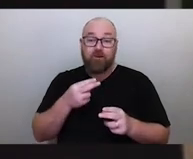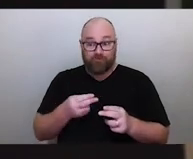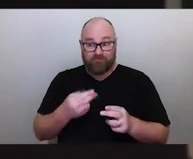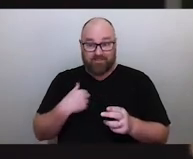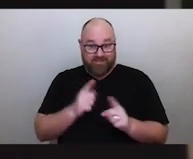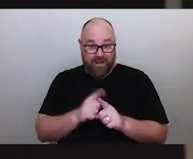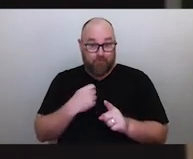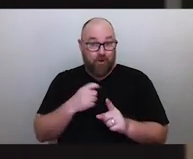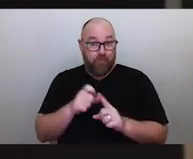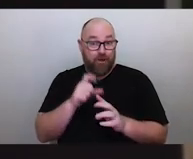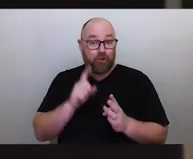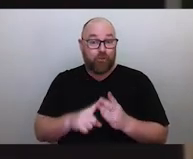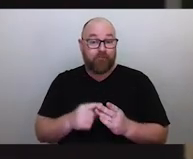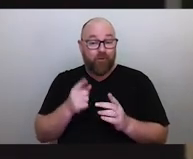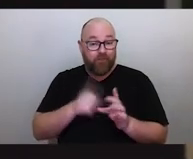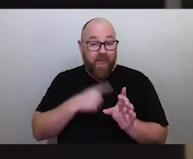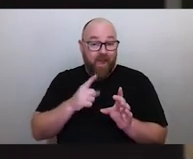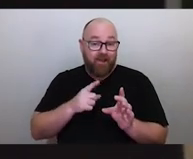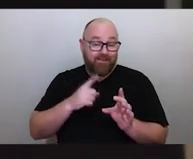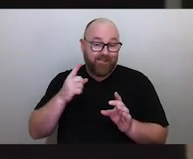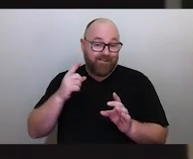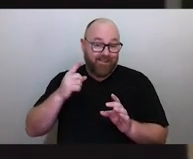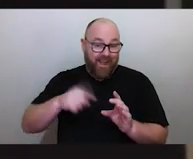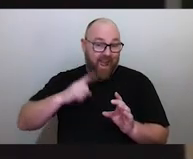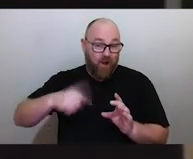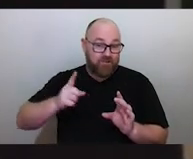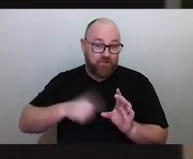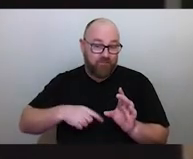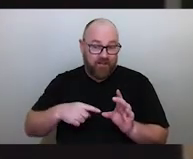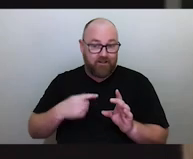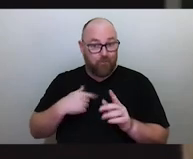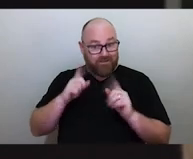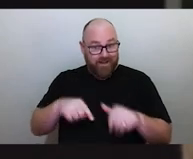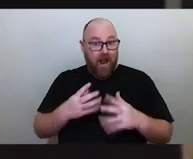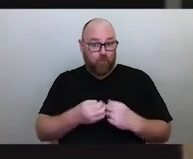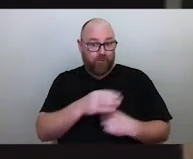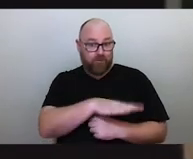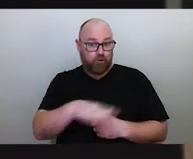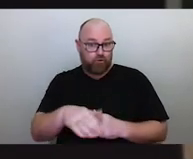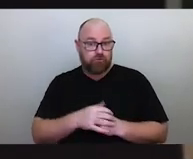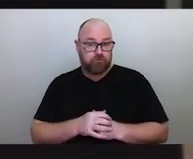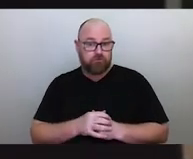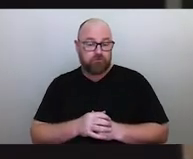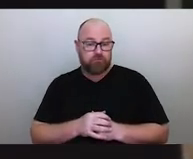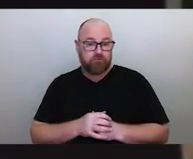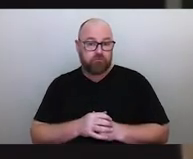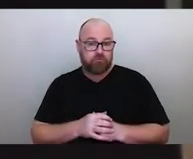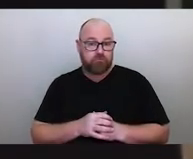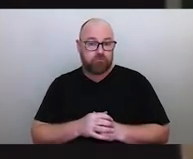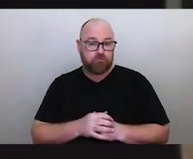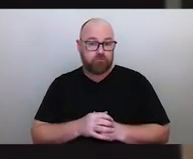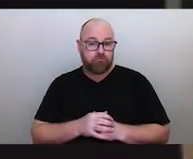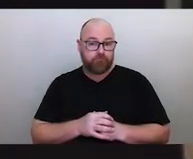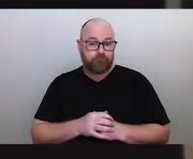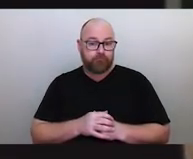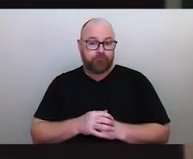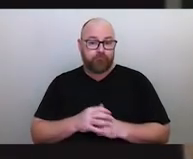We start with the children, albeit the spirits that govern Eora,